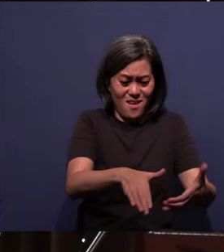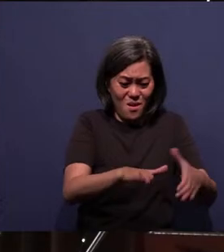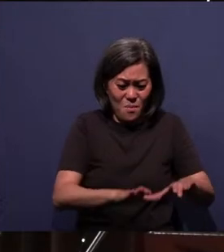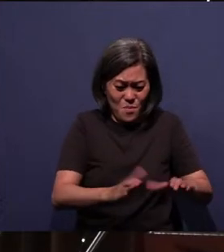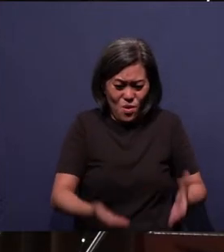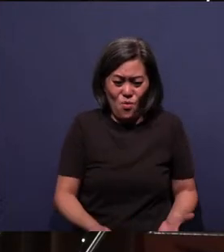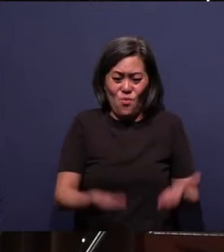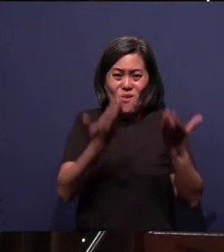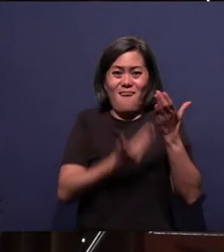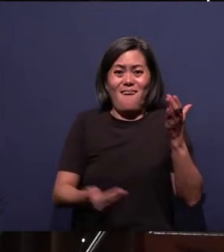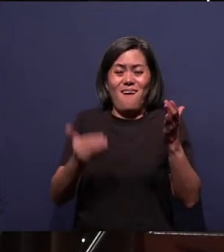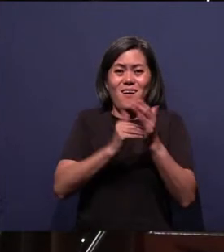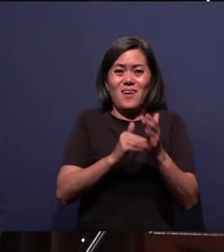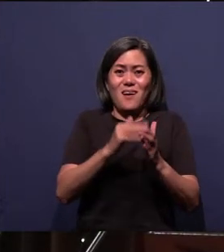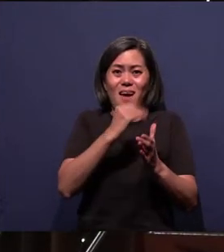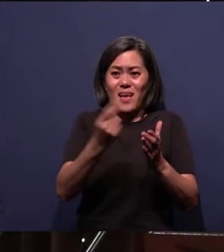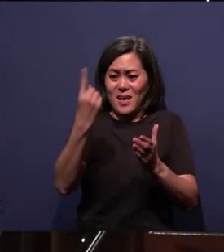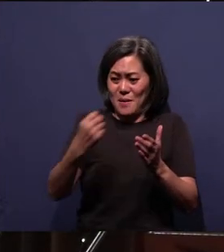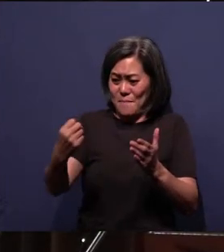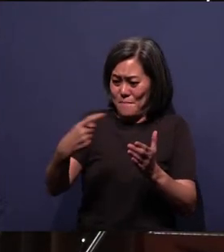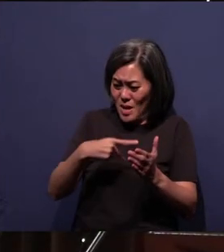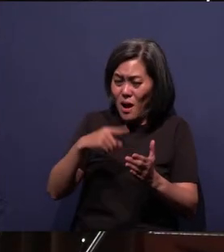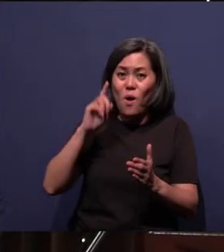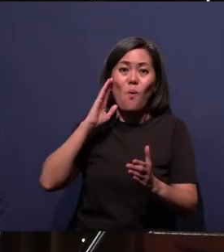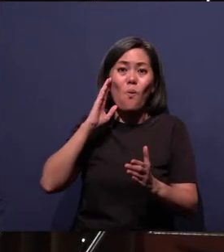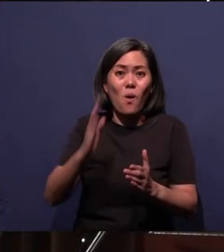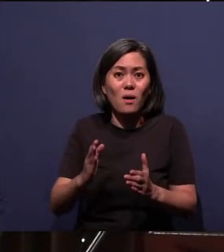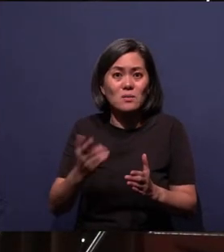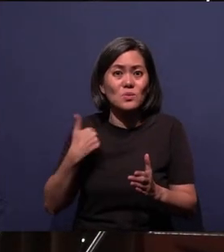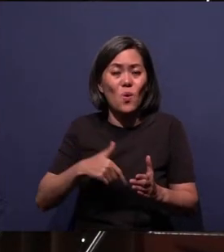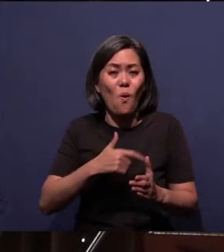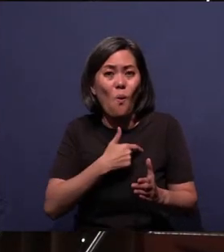again and who shall return and whom we shall meet in glory?